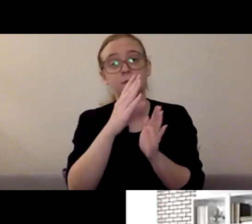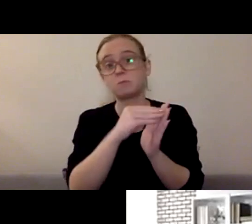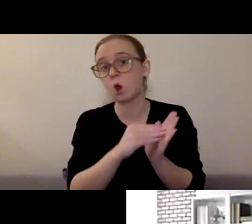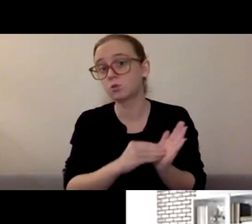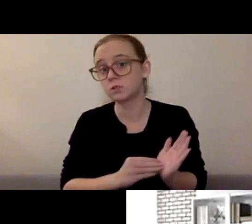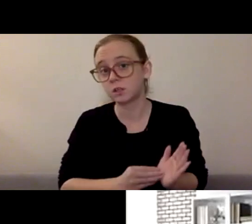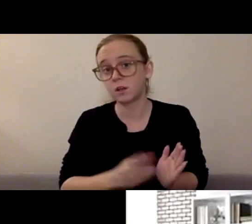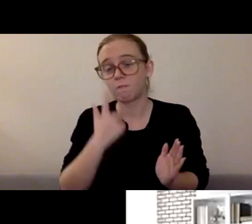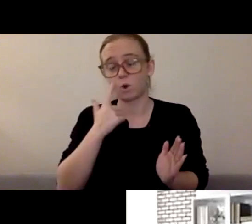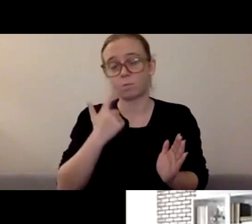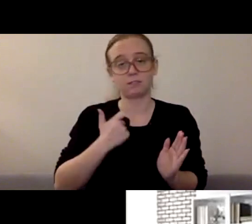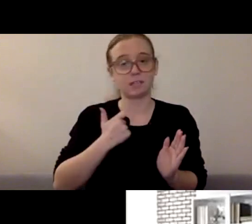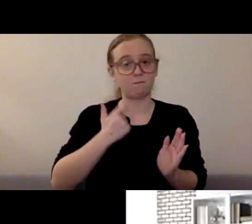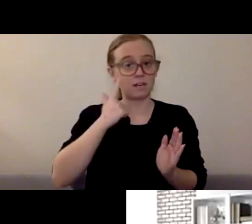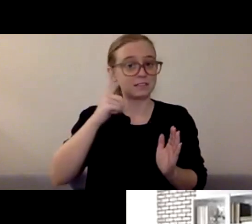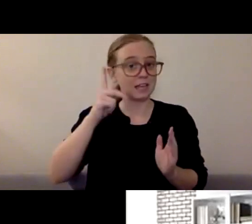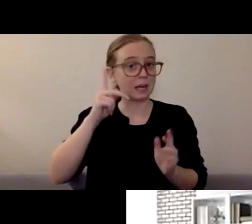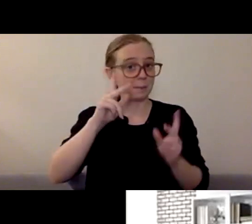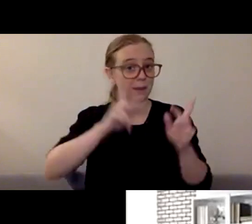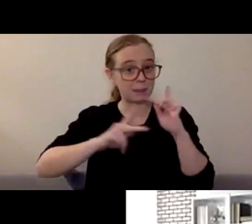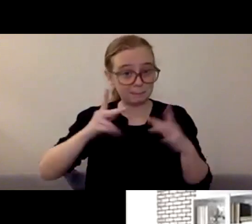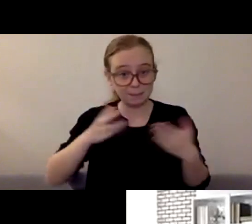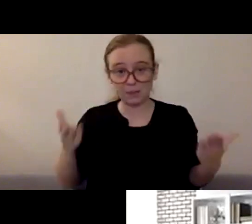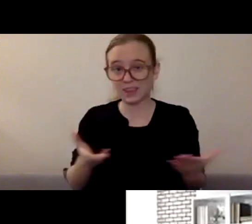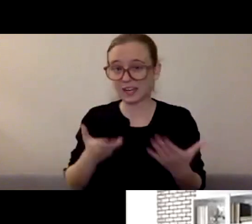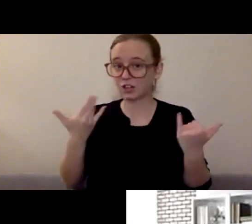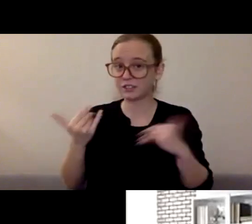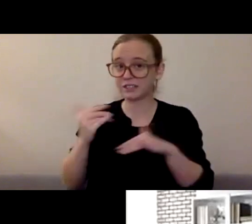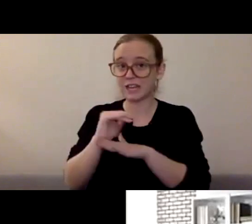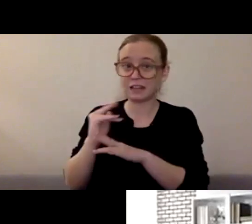and joining in and taking time out of their life to spend time with us. Thank you all.